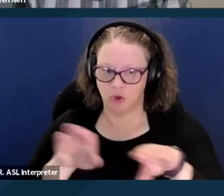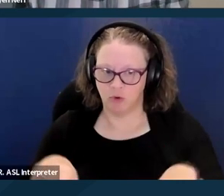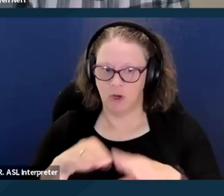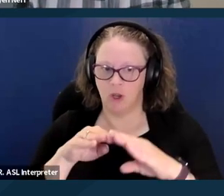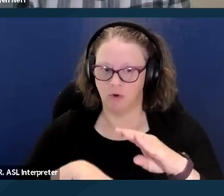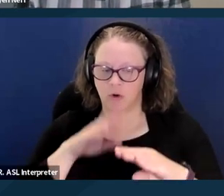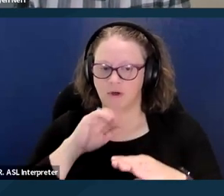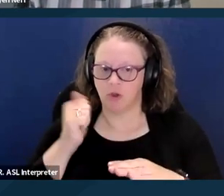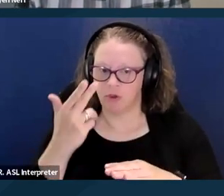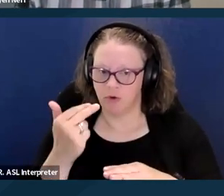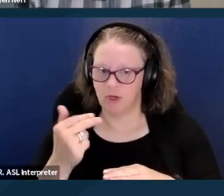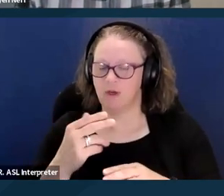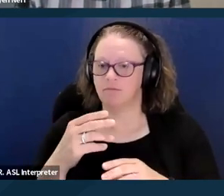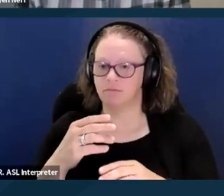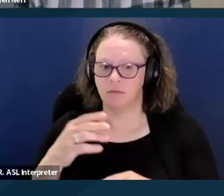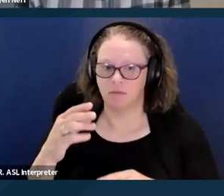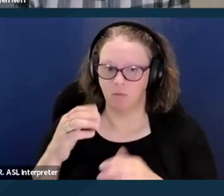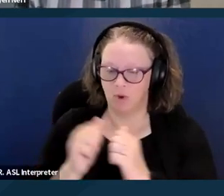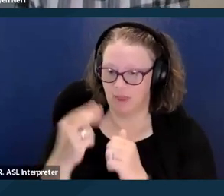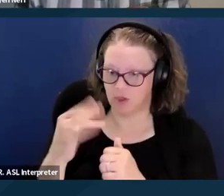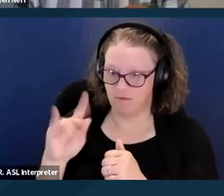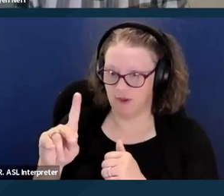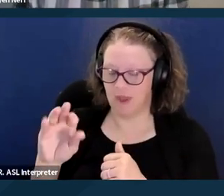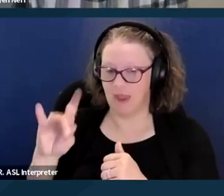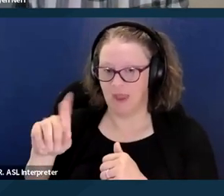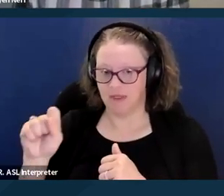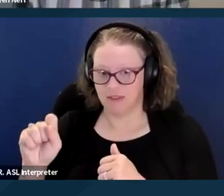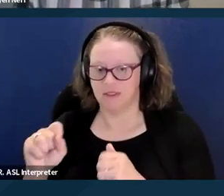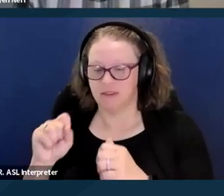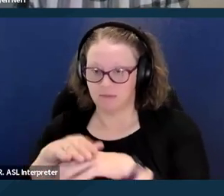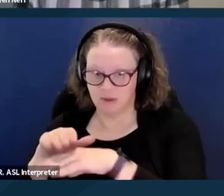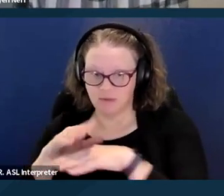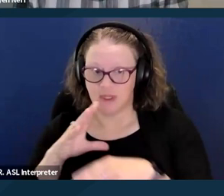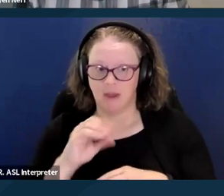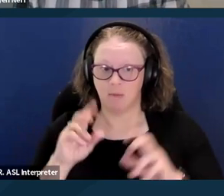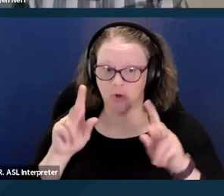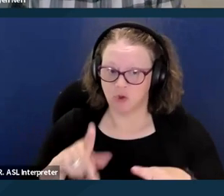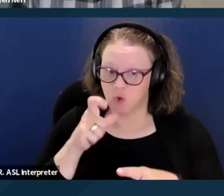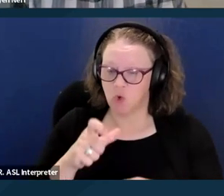someone requiring in-home health services, and a situation where a home setting is safe